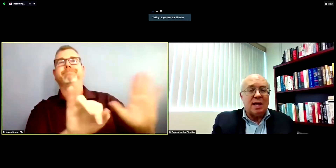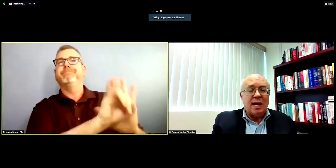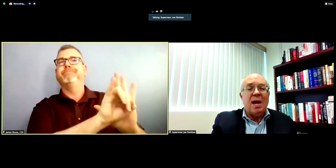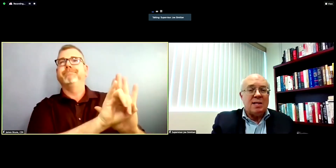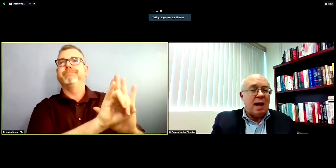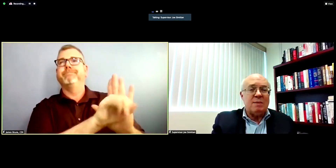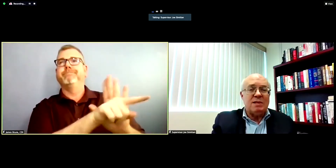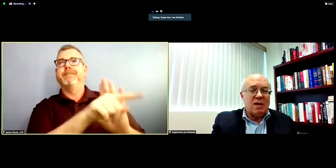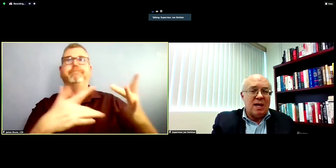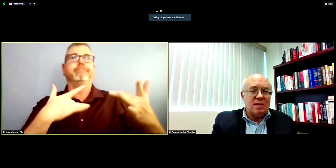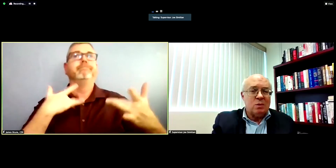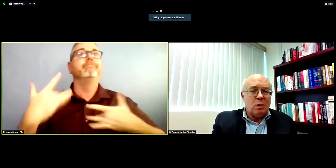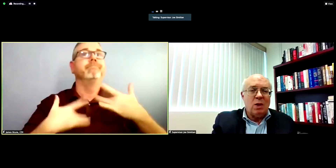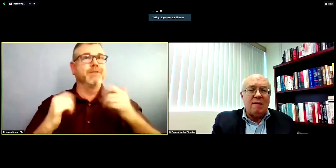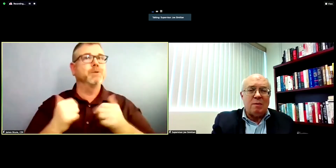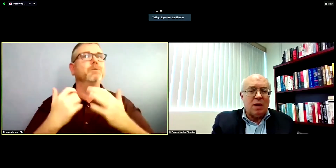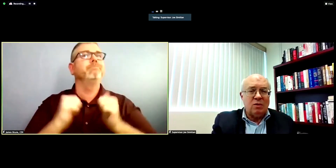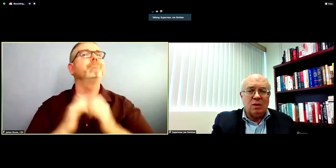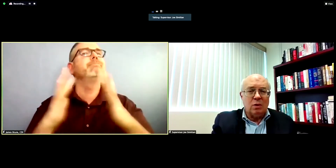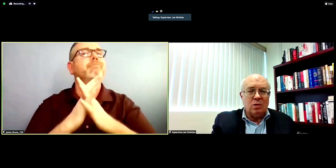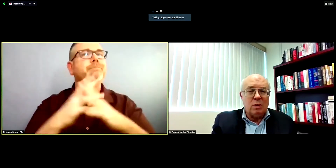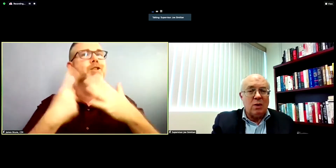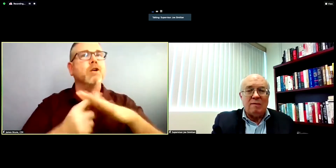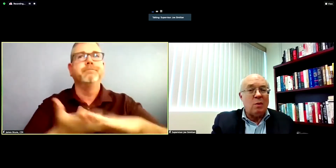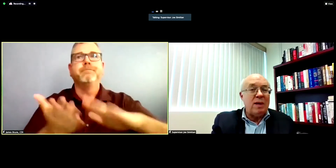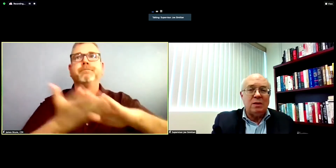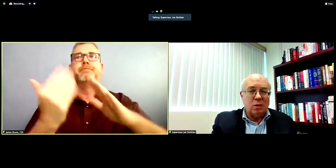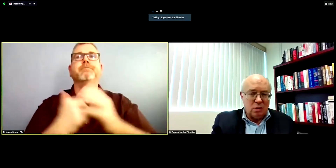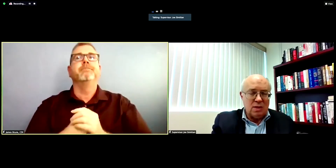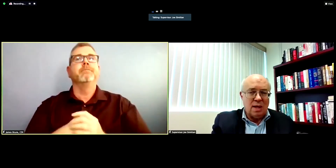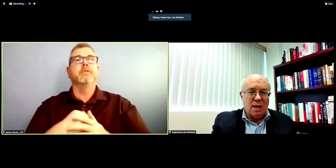it again, time is of the essence, we don't have a month to lose, we don't have a week to lose,